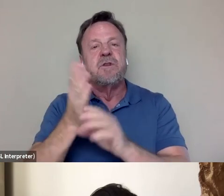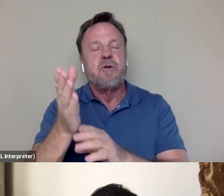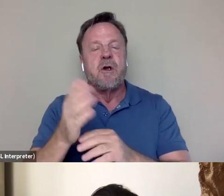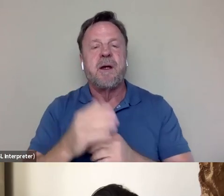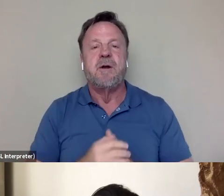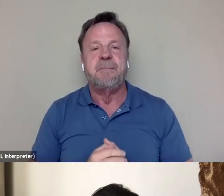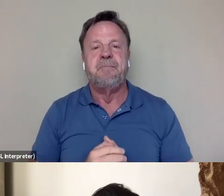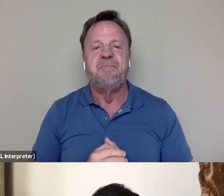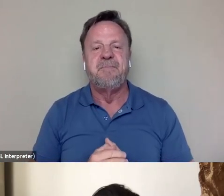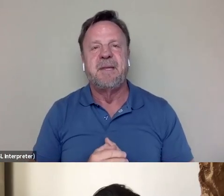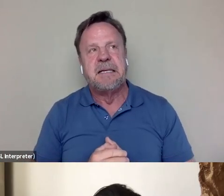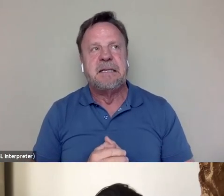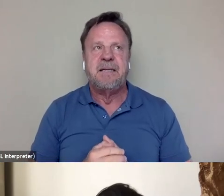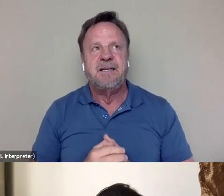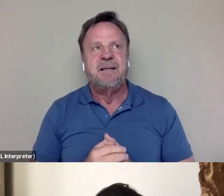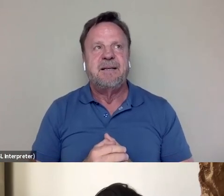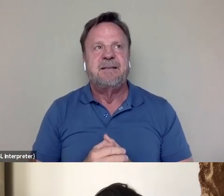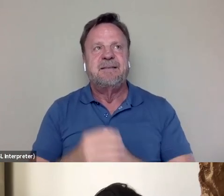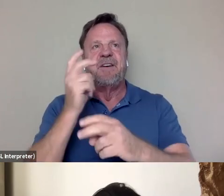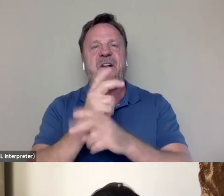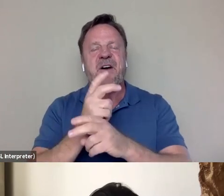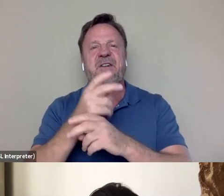I mean, it's hard to sort of carry the baton of Bruce Lee in so many ways, right?